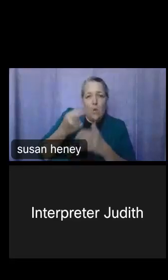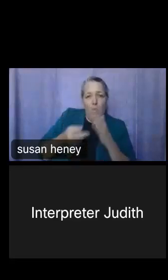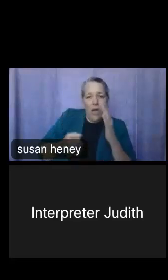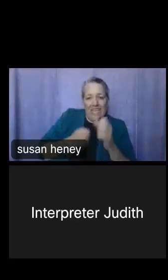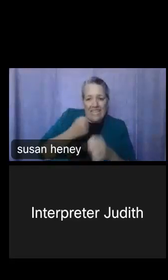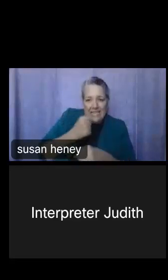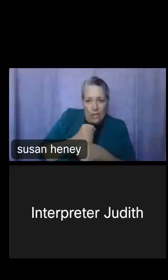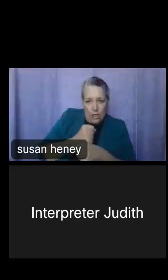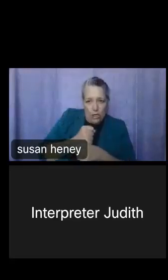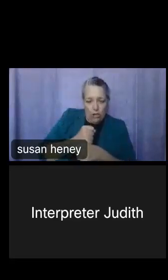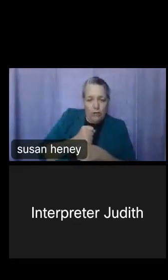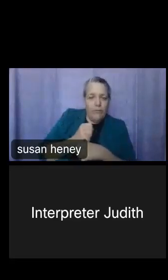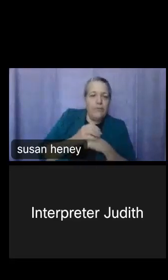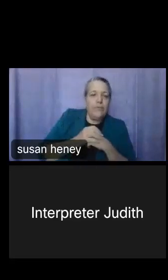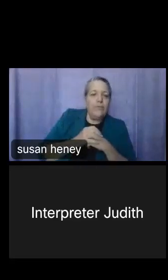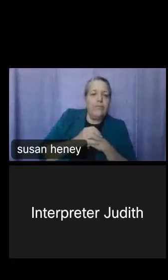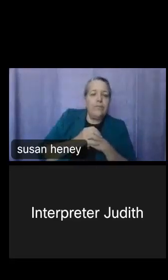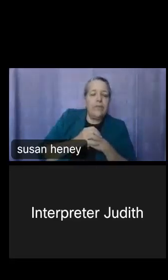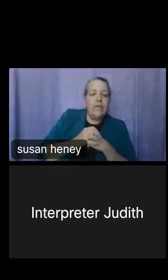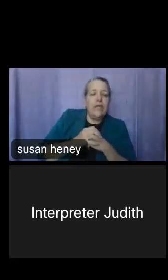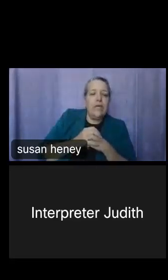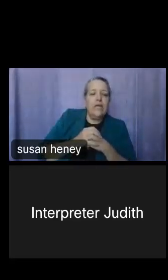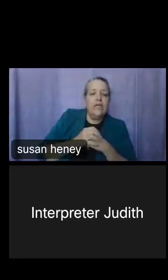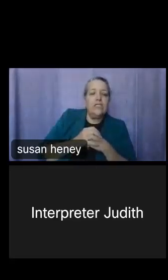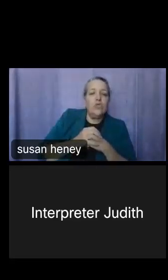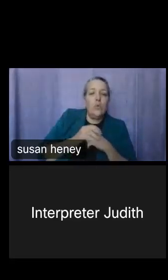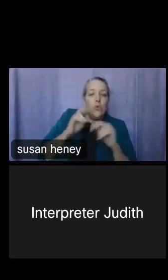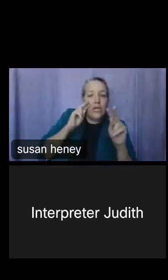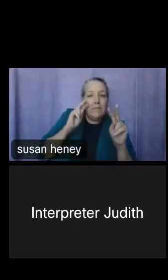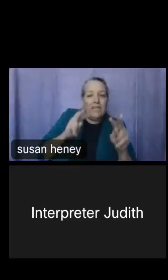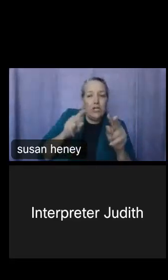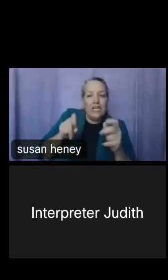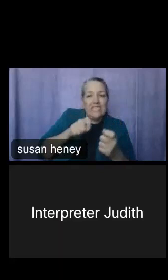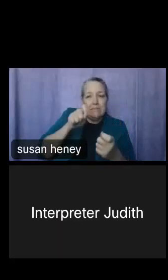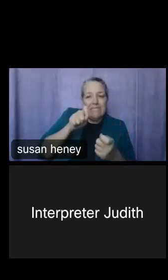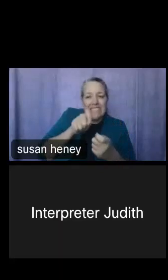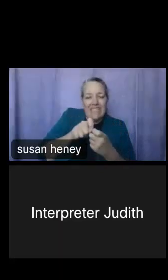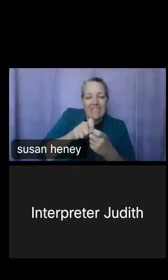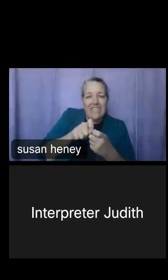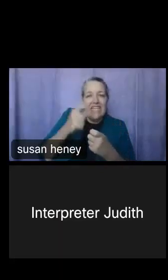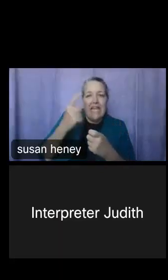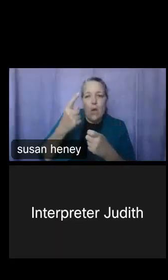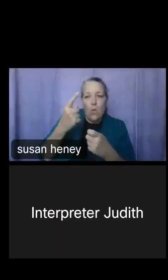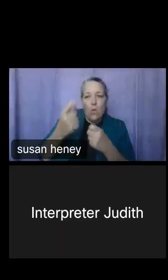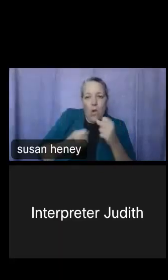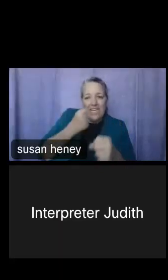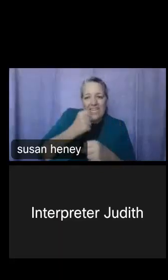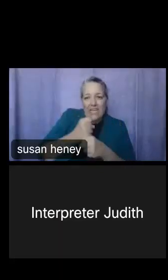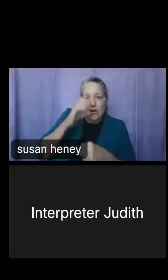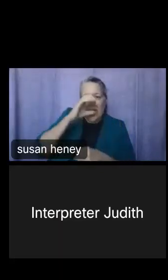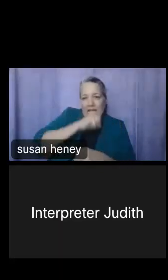And so as I noted, we're going to be looking specifically at one-year estimates, and we're